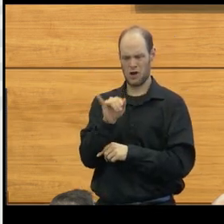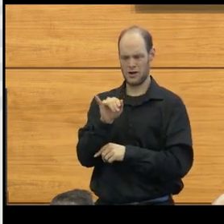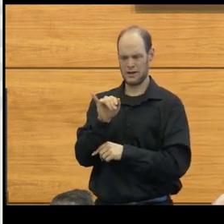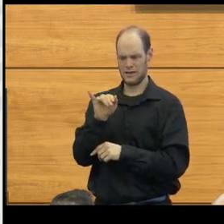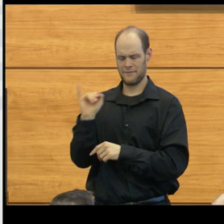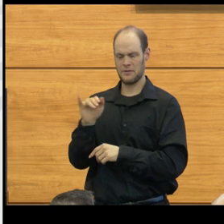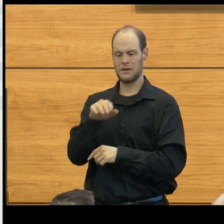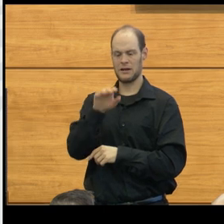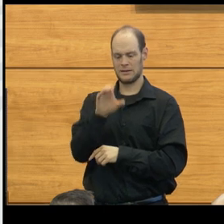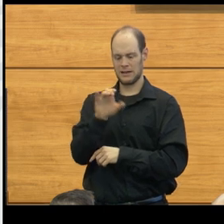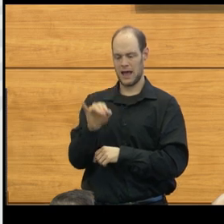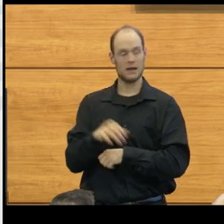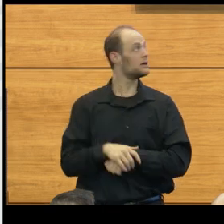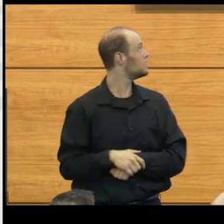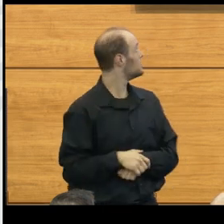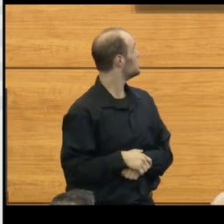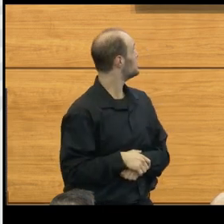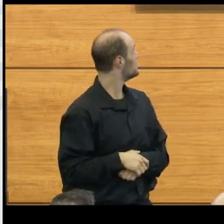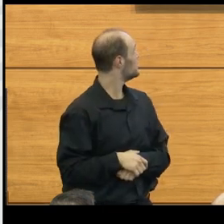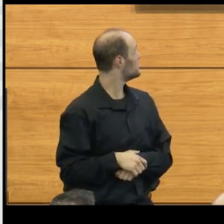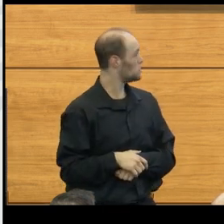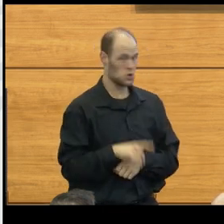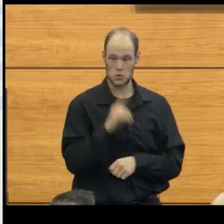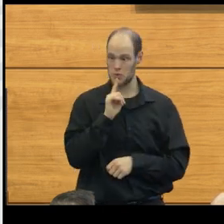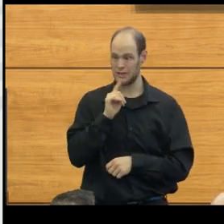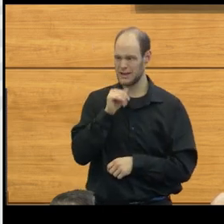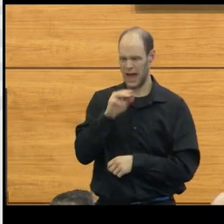what we realize is that it really wasn't a malformation